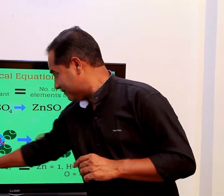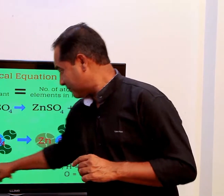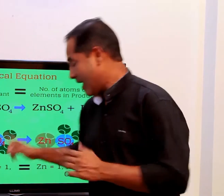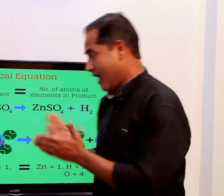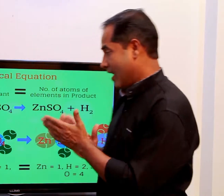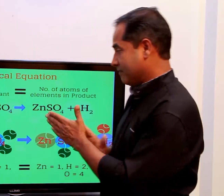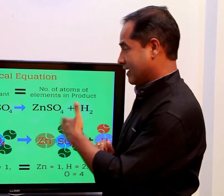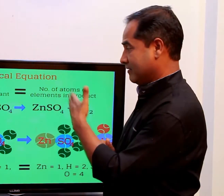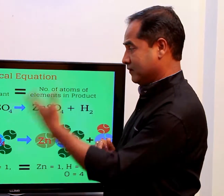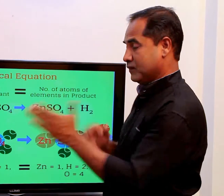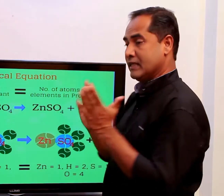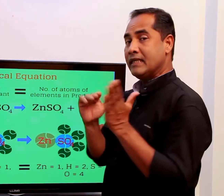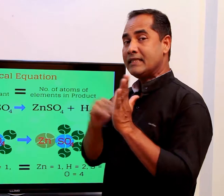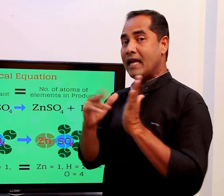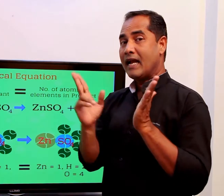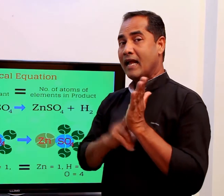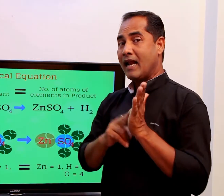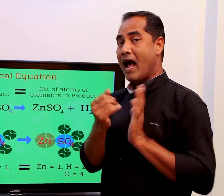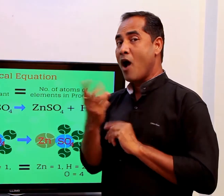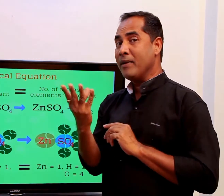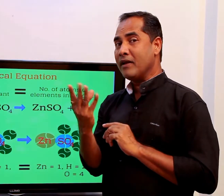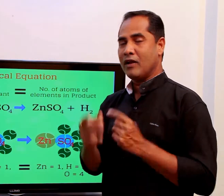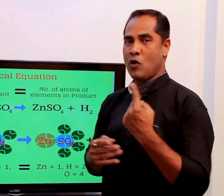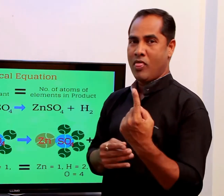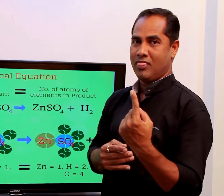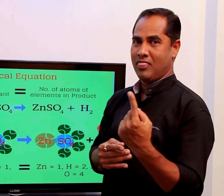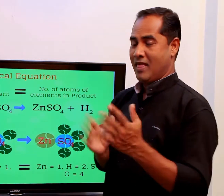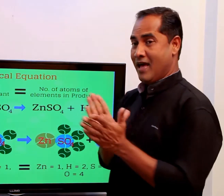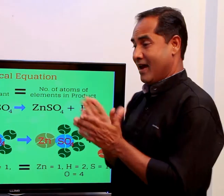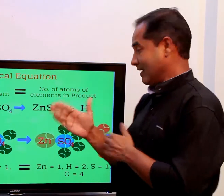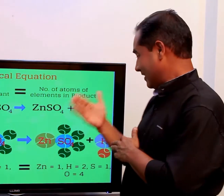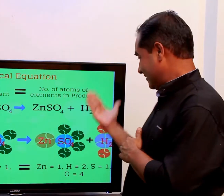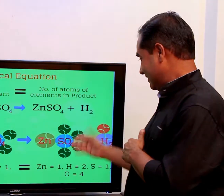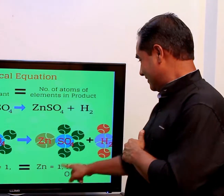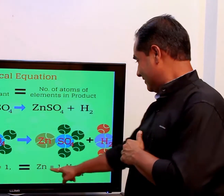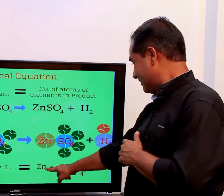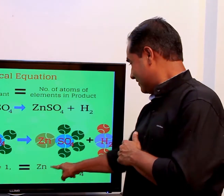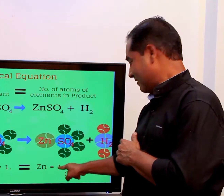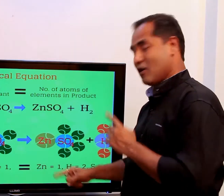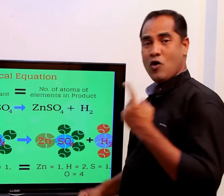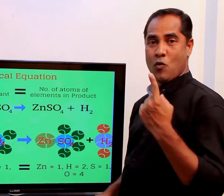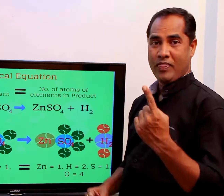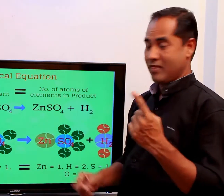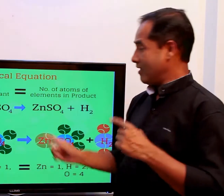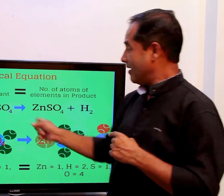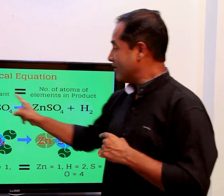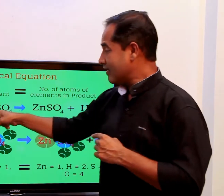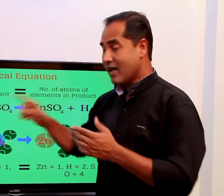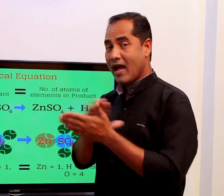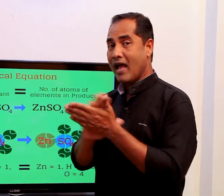If you want more clarity you can look here, so how many is Zinc we have? One.